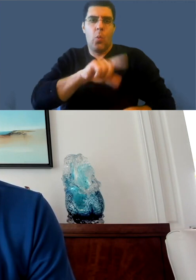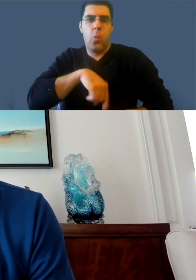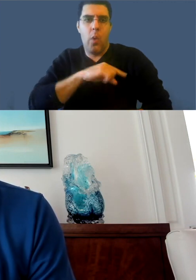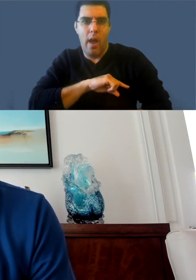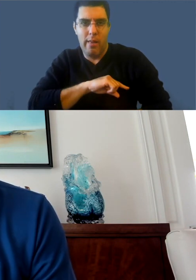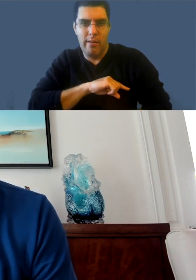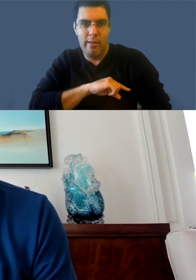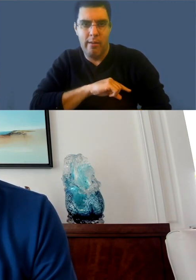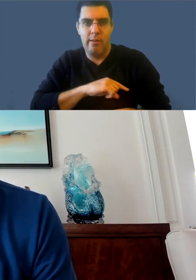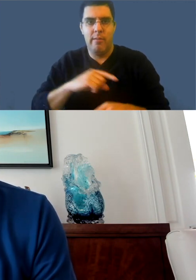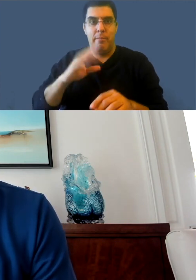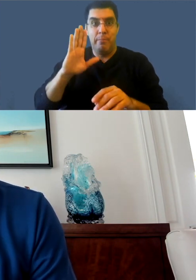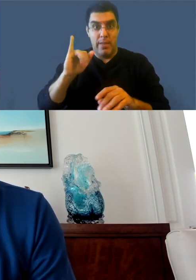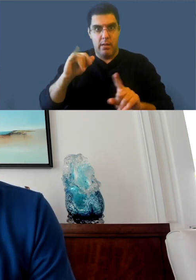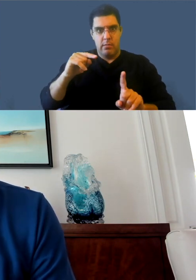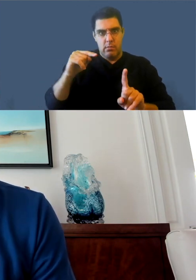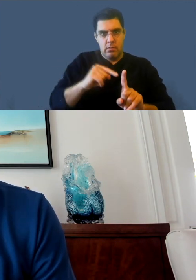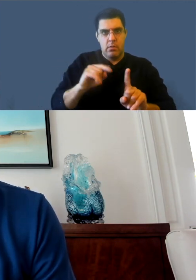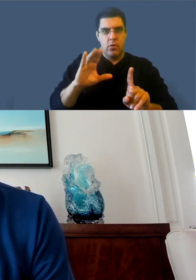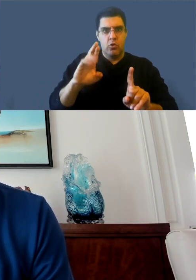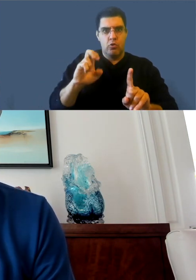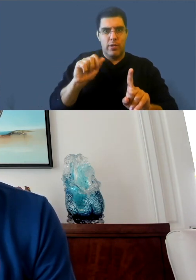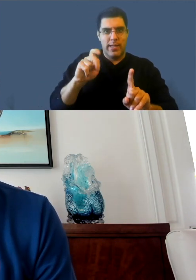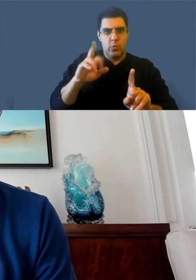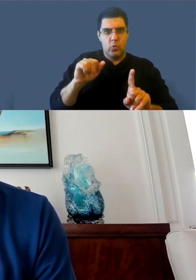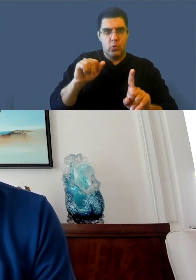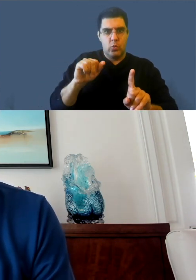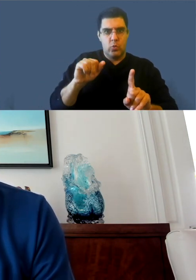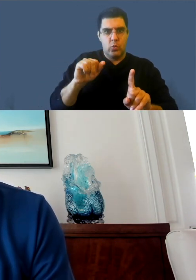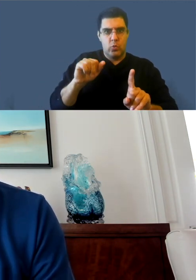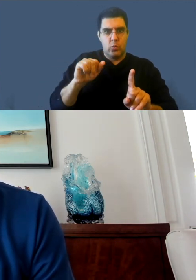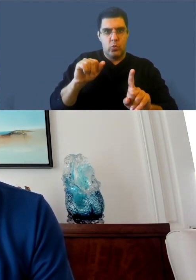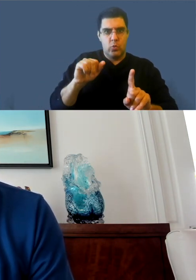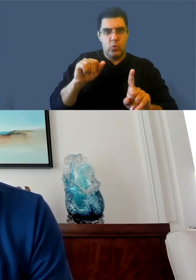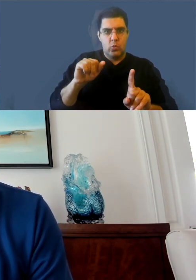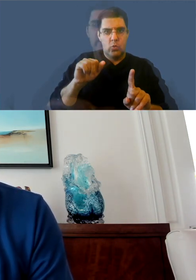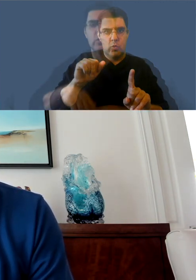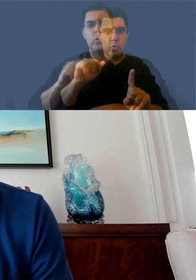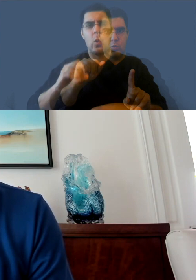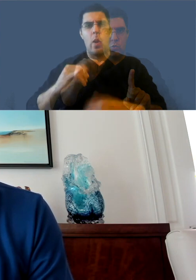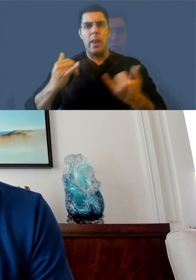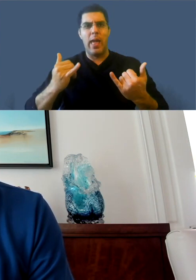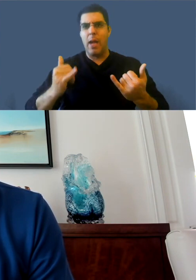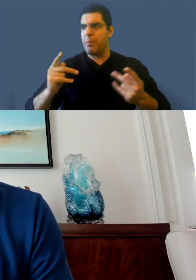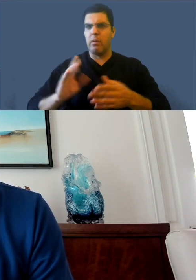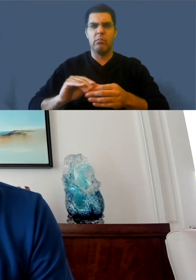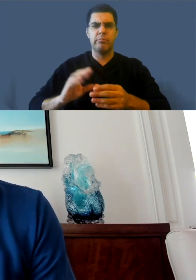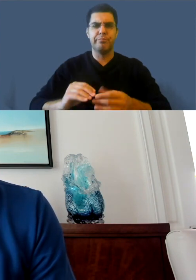that to have happened either. So that might be a philosophical difference that we have with some folks in the community as well.